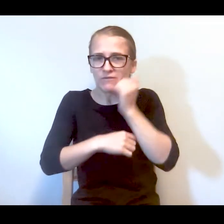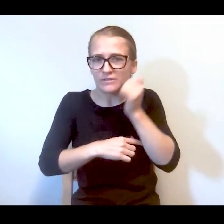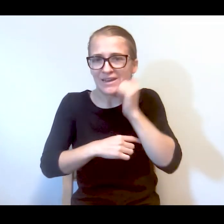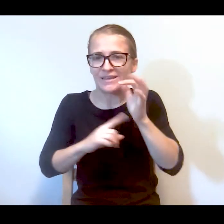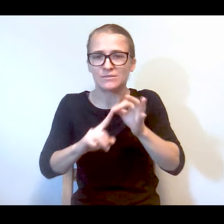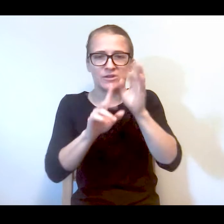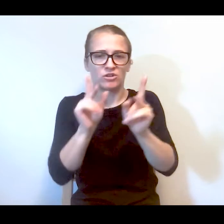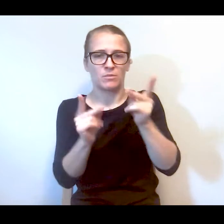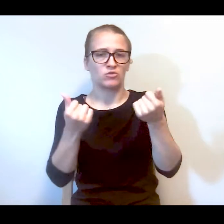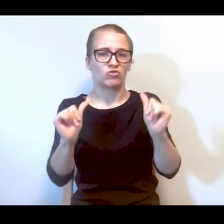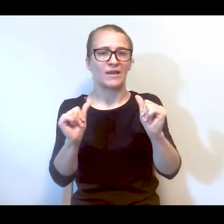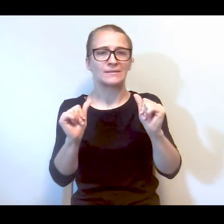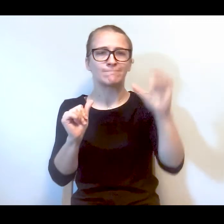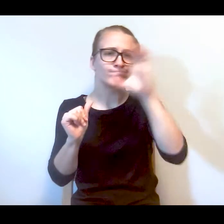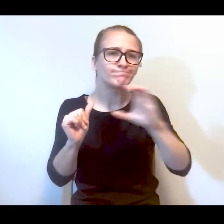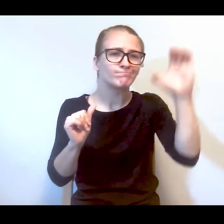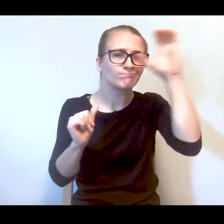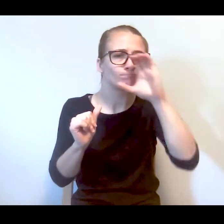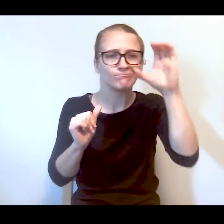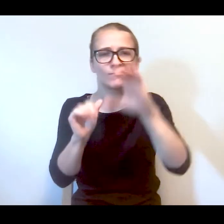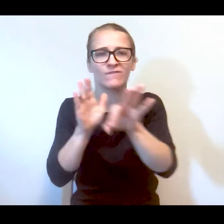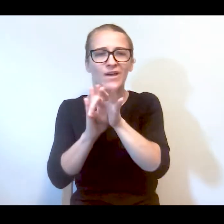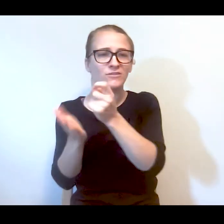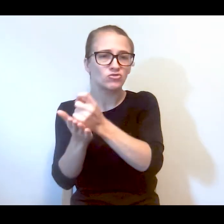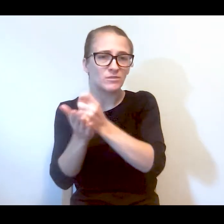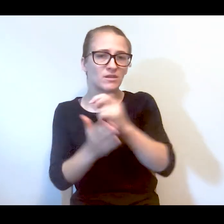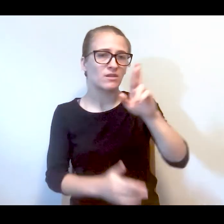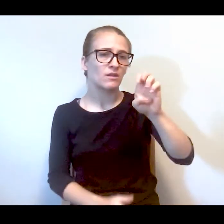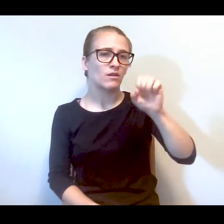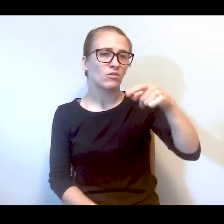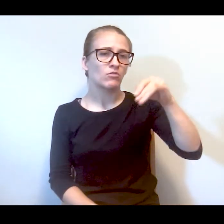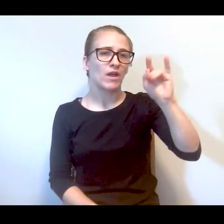Yorkers, especially those trying to get treatment, housing, respite from a mental illness for